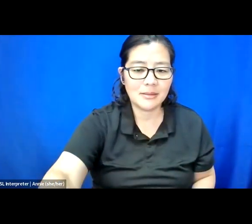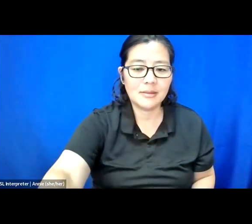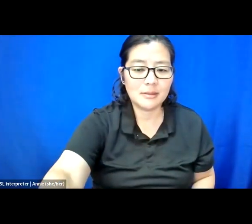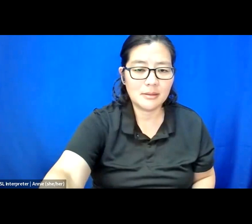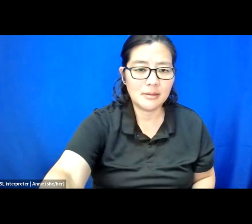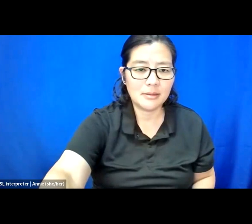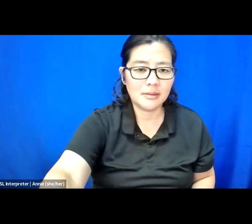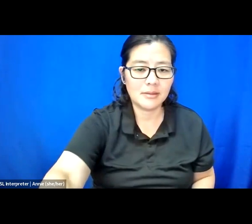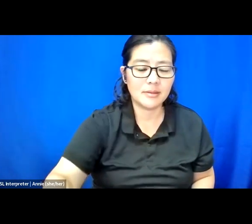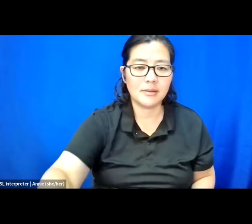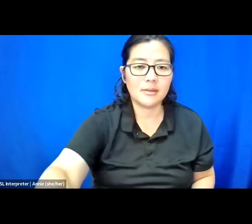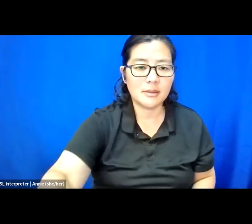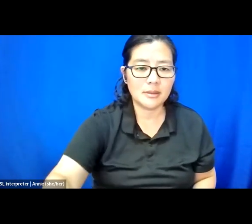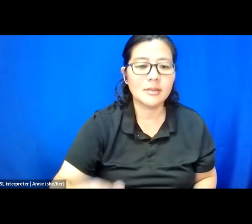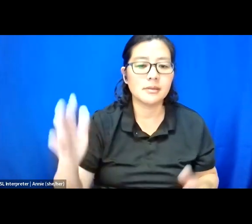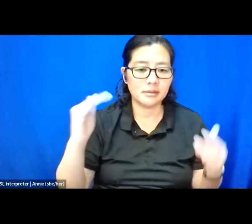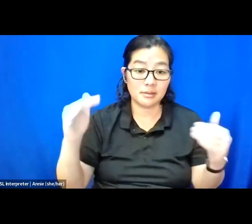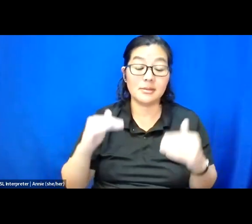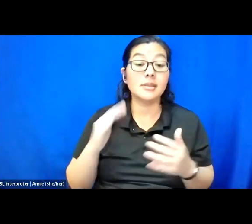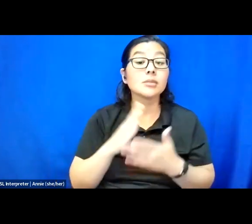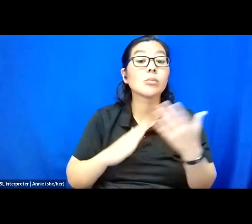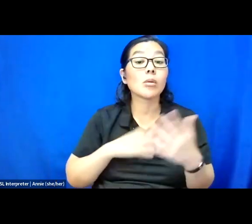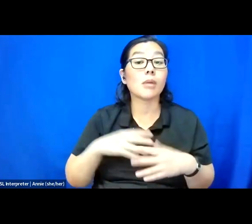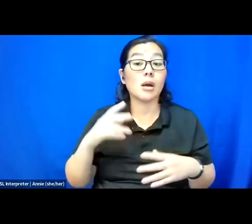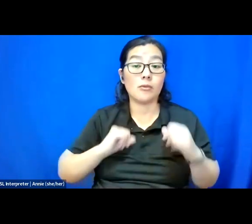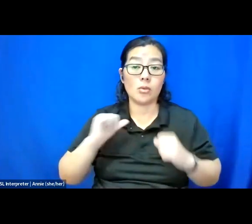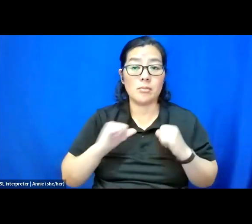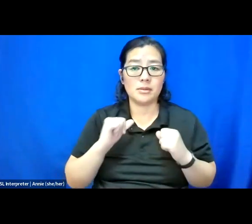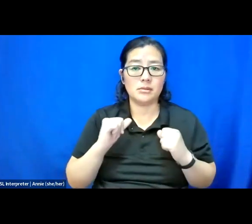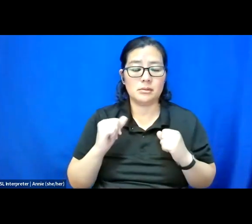This next part of my performance, I just would like to do an access check